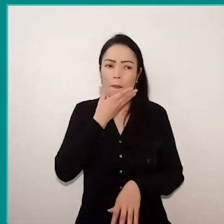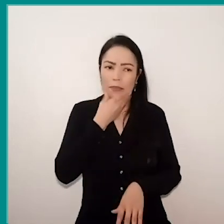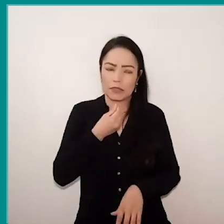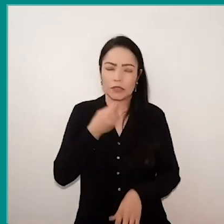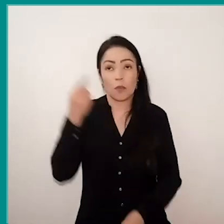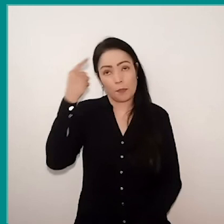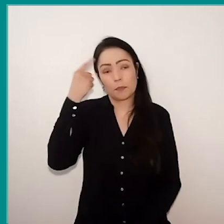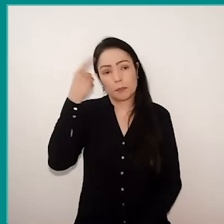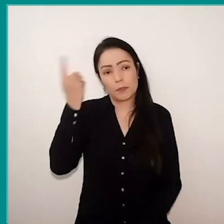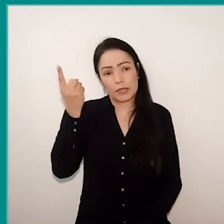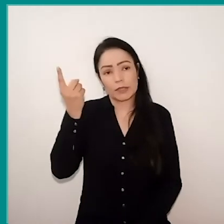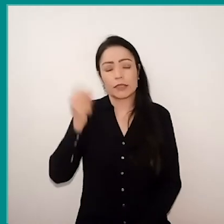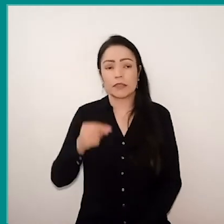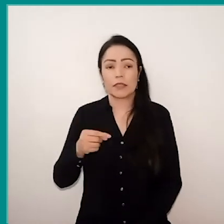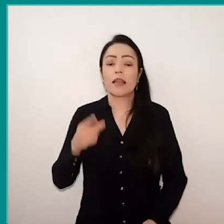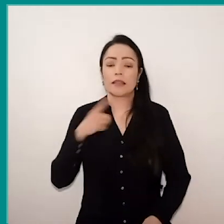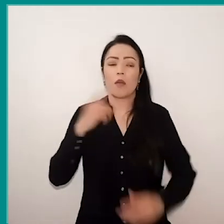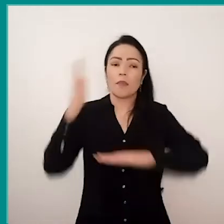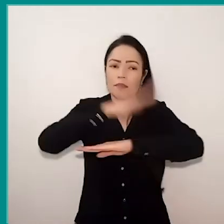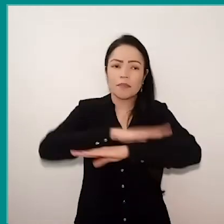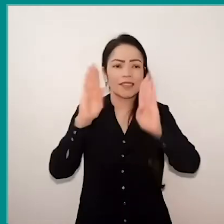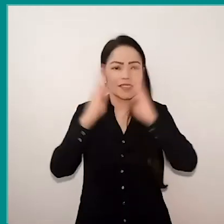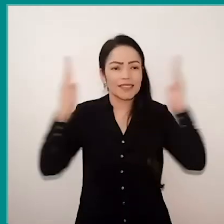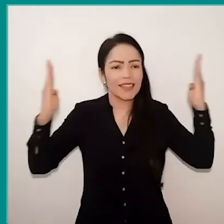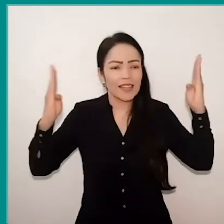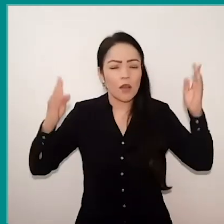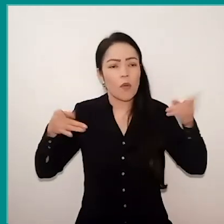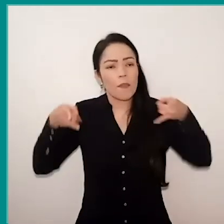in this room, there's a window, a bed, a nightstand.